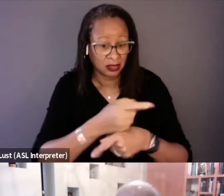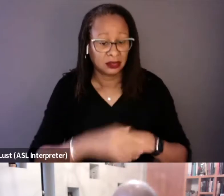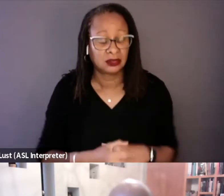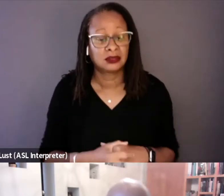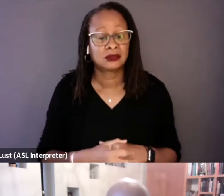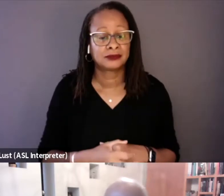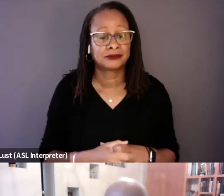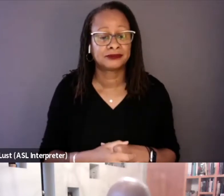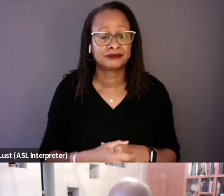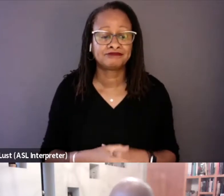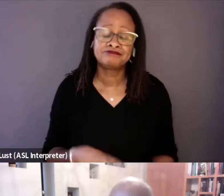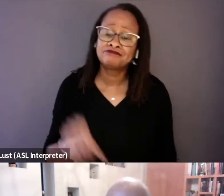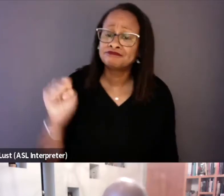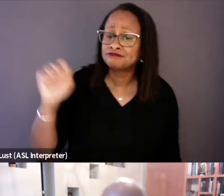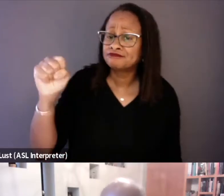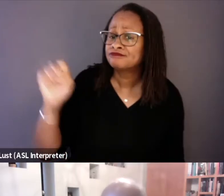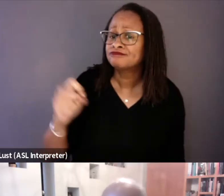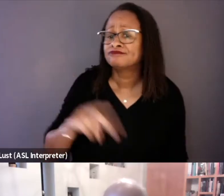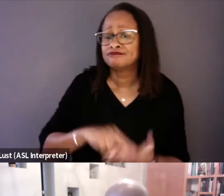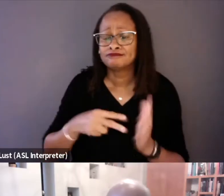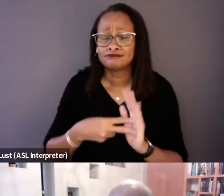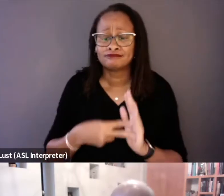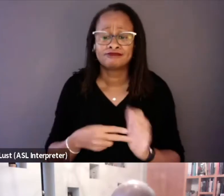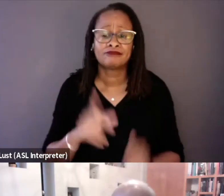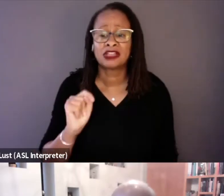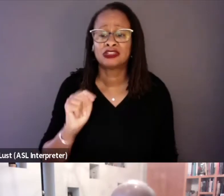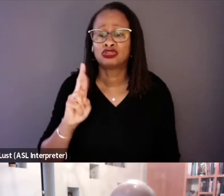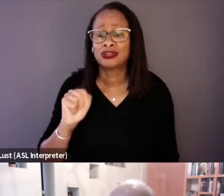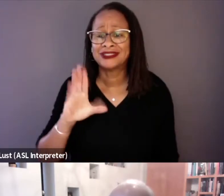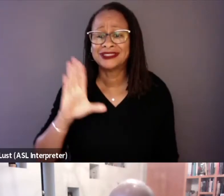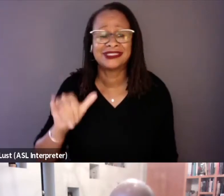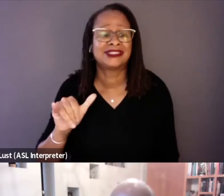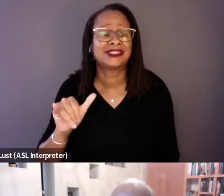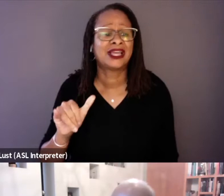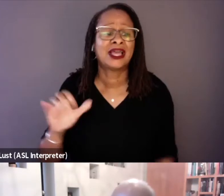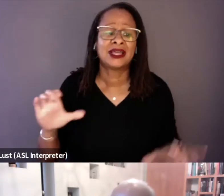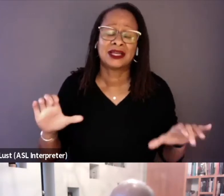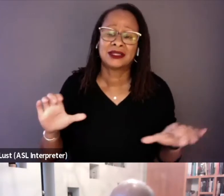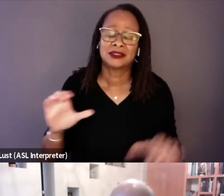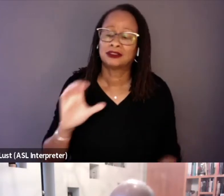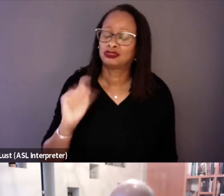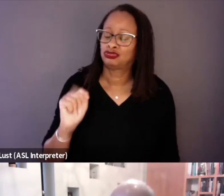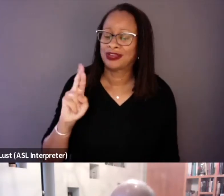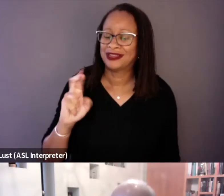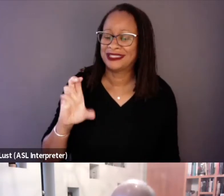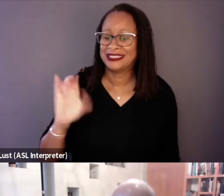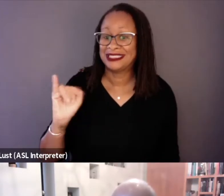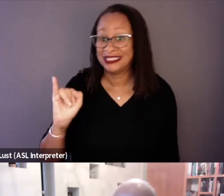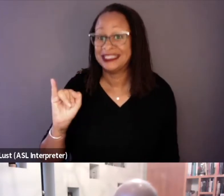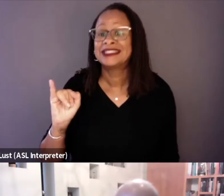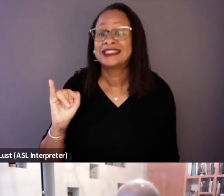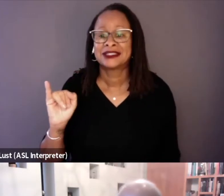Yeah. I mean, I think, again, Traci did all of the interviews, and just an incredible job.